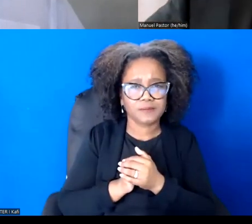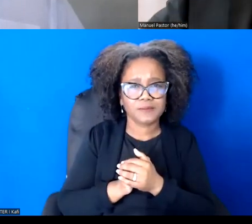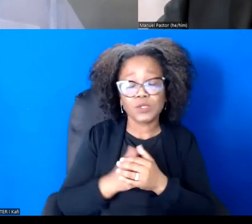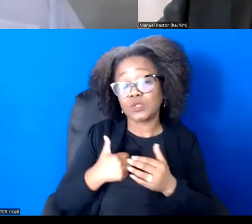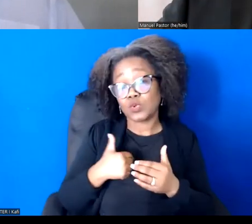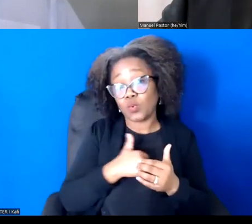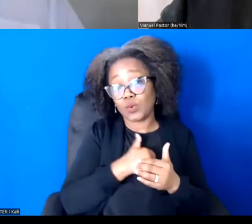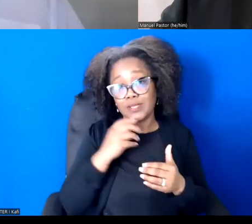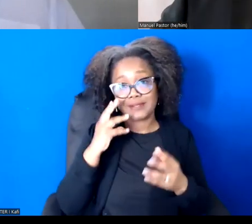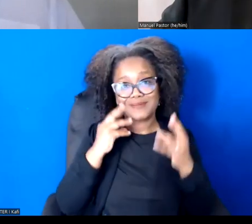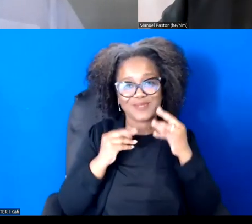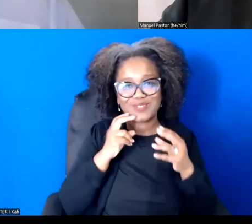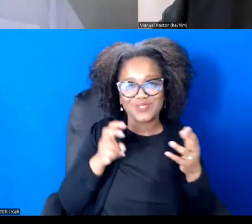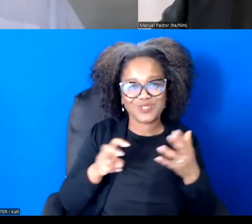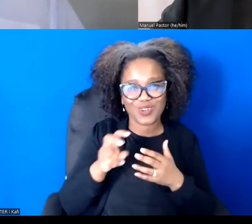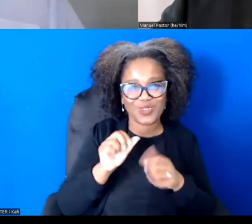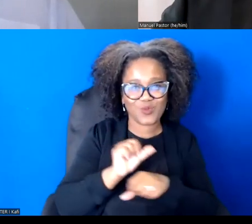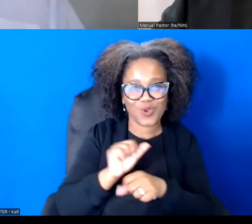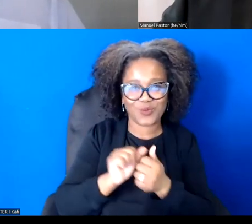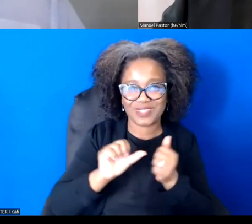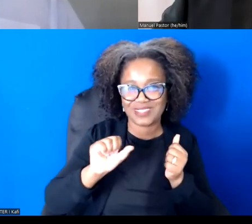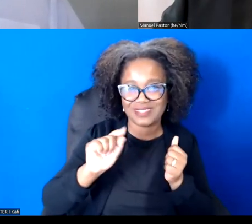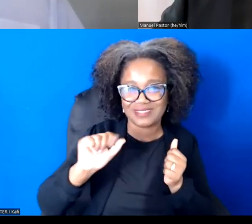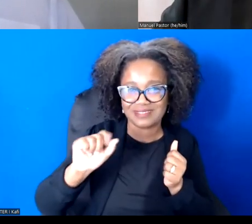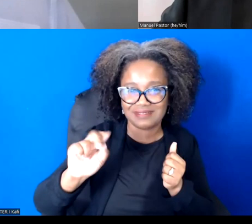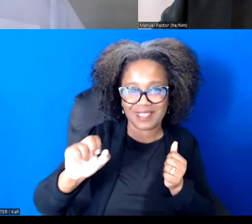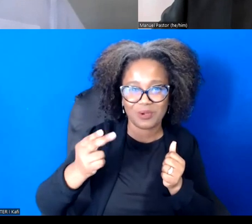academics, community folks. And it's interesting as we're changing our name because we are moving toward belonging,